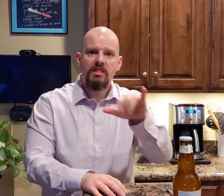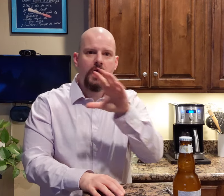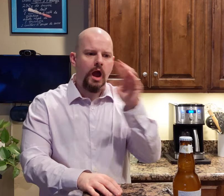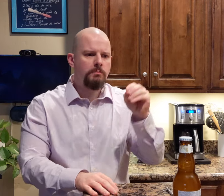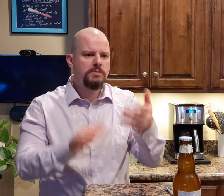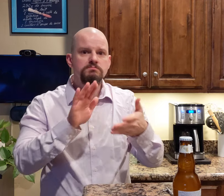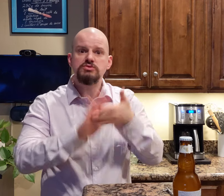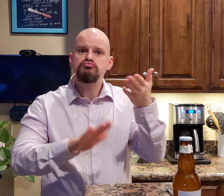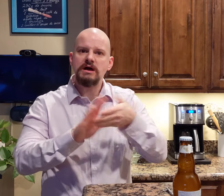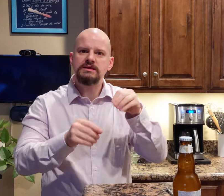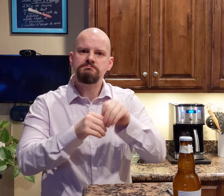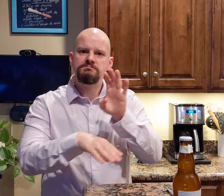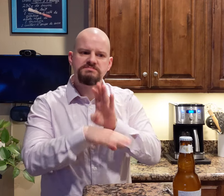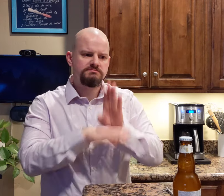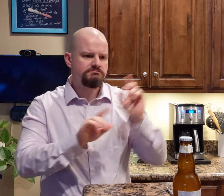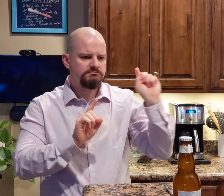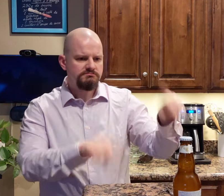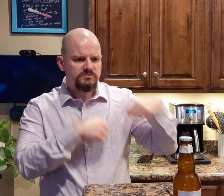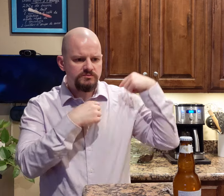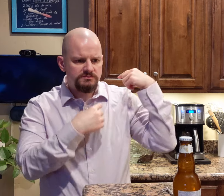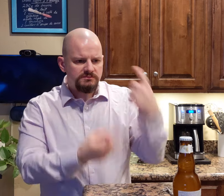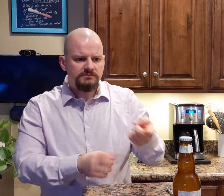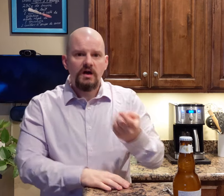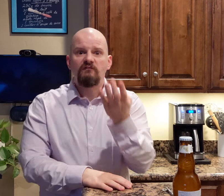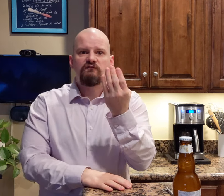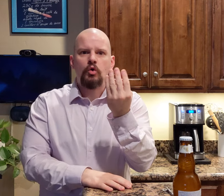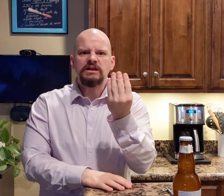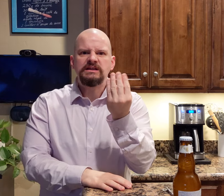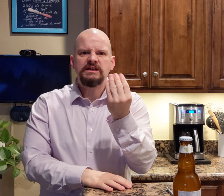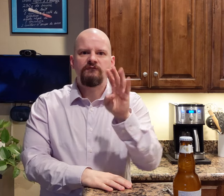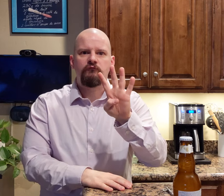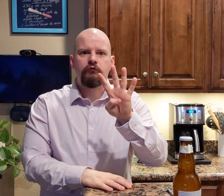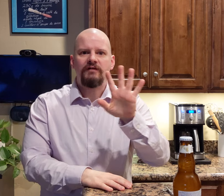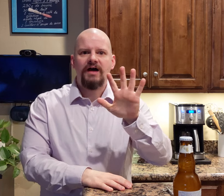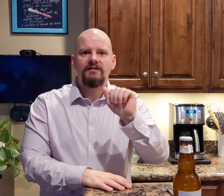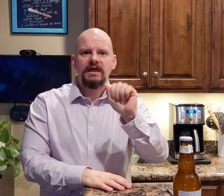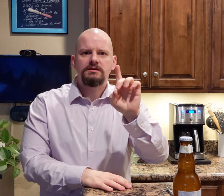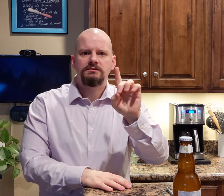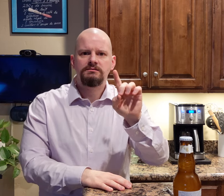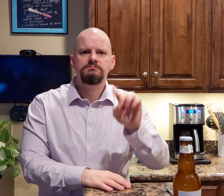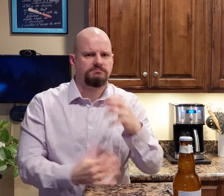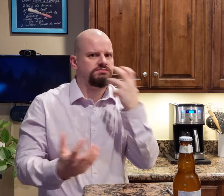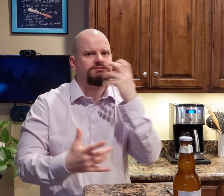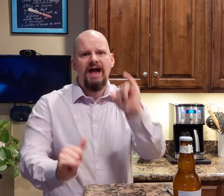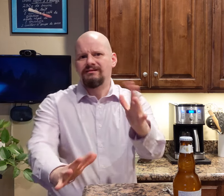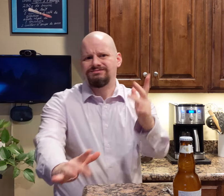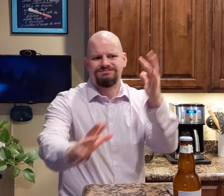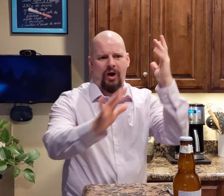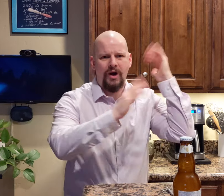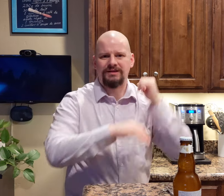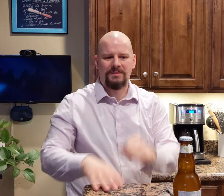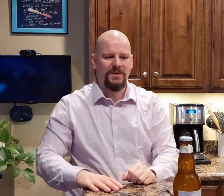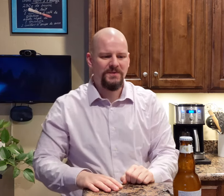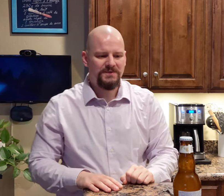This company has been running its business since 1445 AD. That's really long ago!